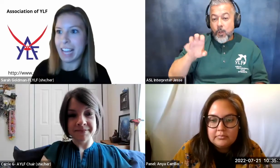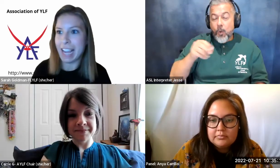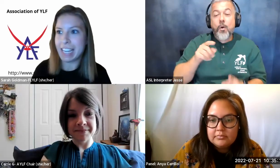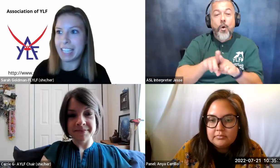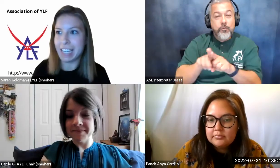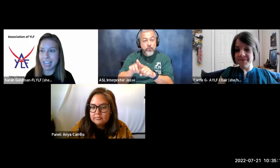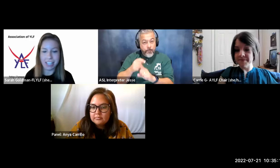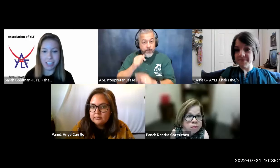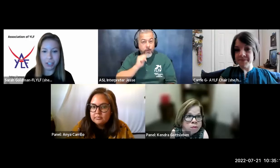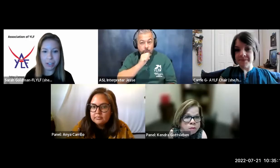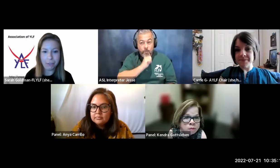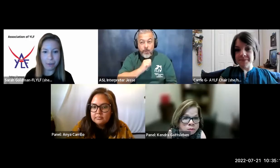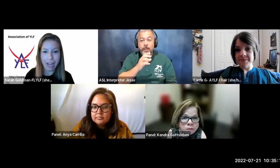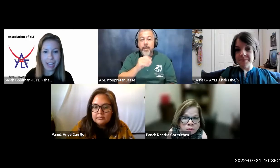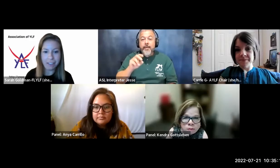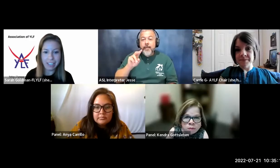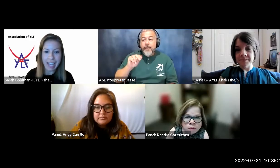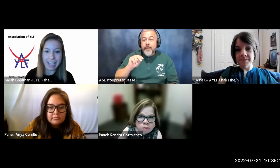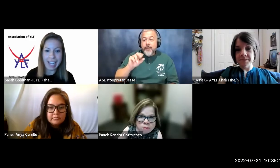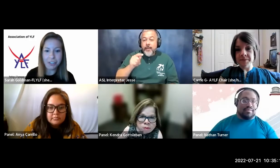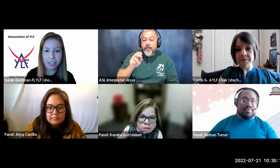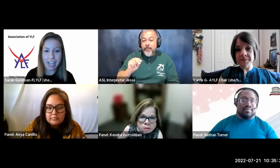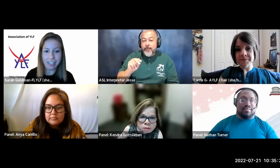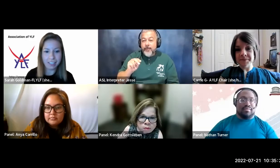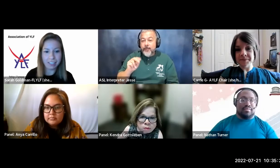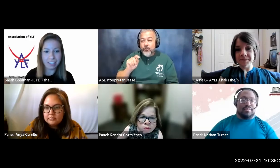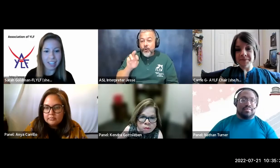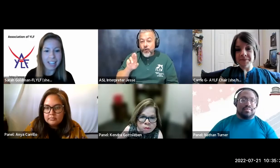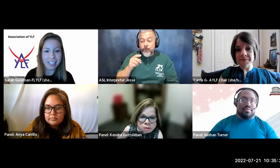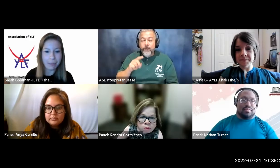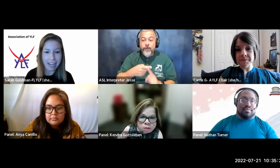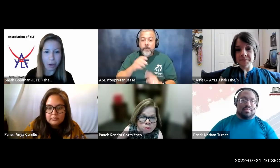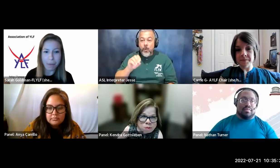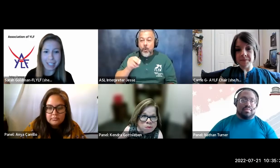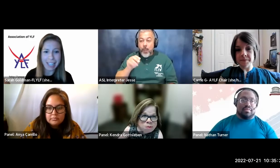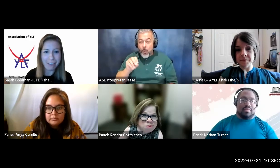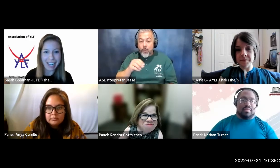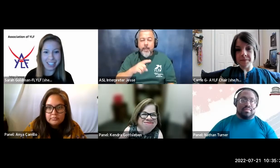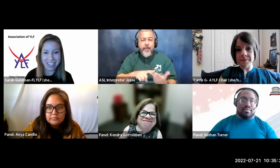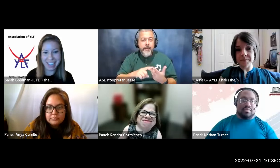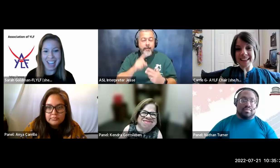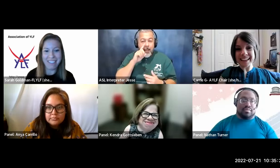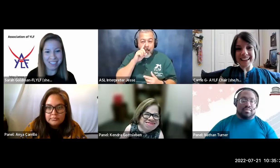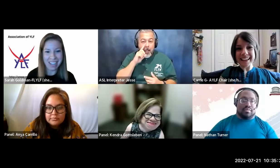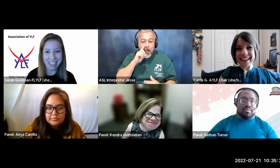and nathan turner from ohio and kendra got scott slip in i hope i said that right kendra from south